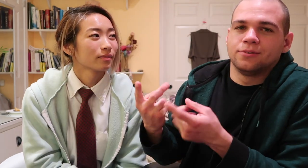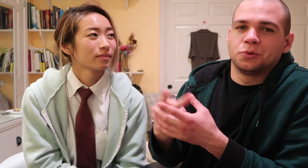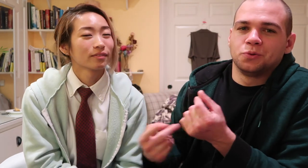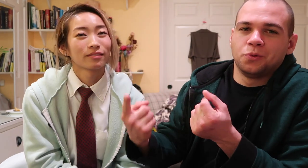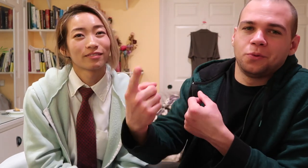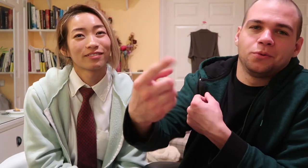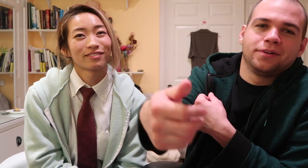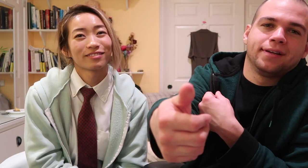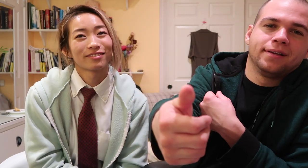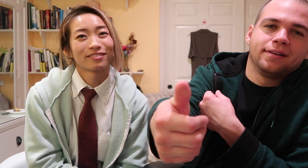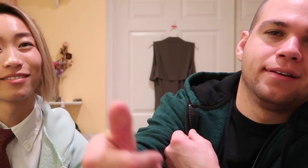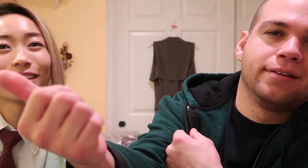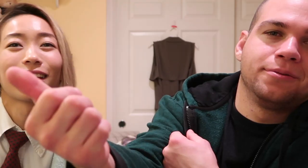SIGN DUO OUT!